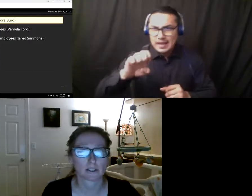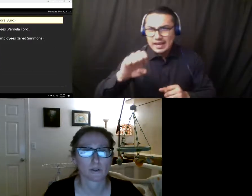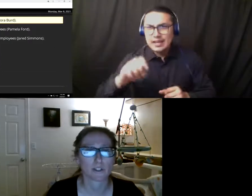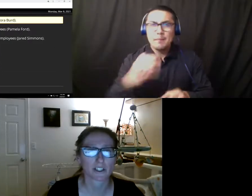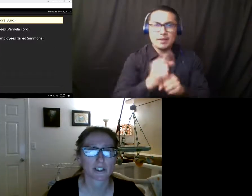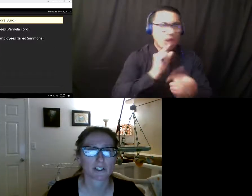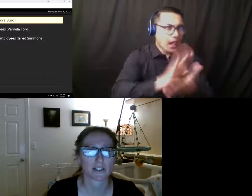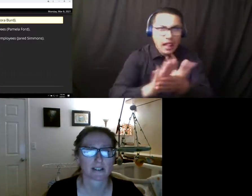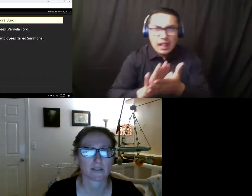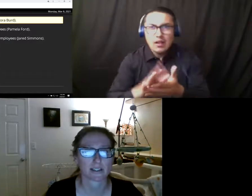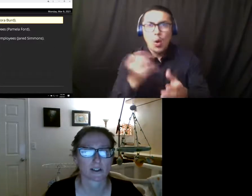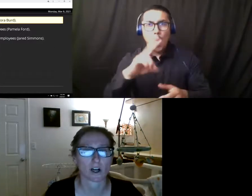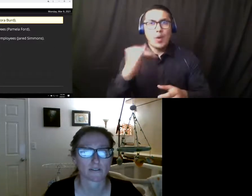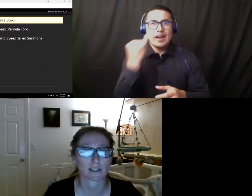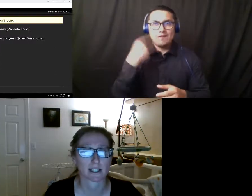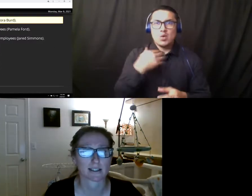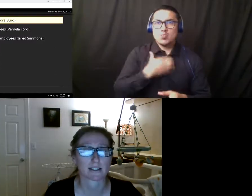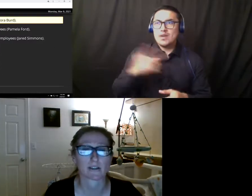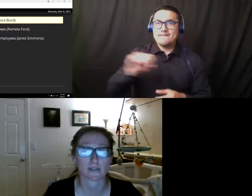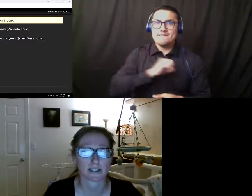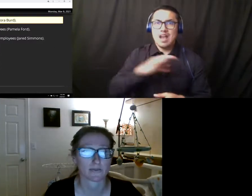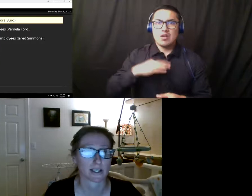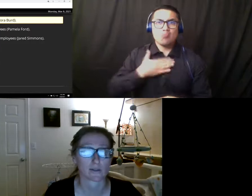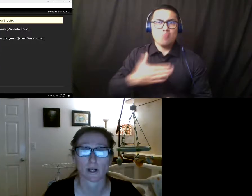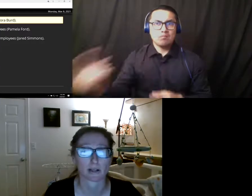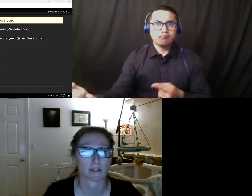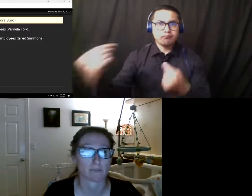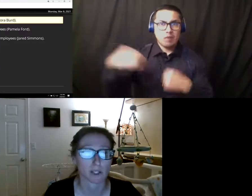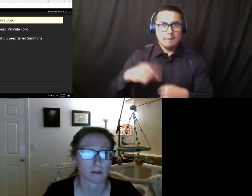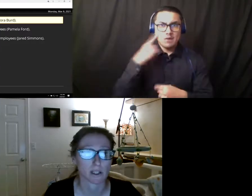who wish to teach face-to-face to offer classes in a face-to-face or hybrid mode.